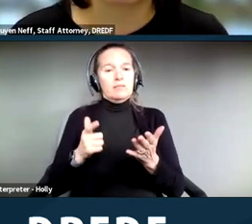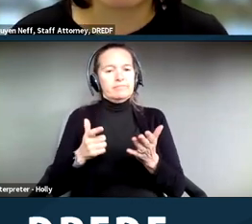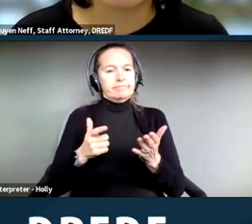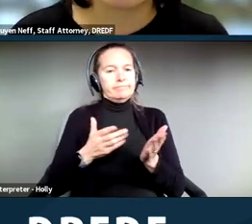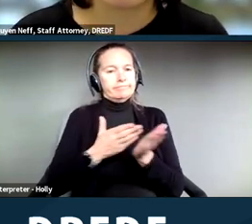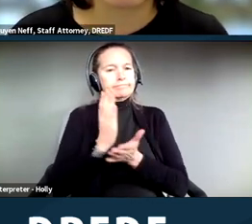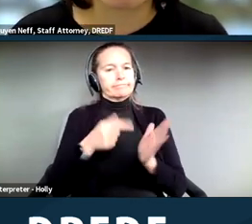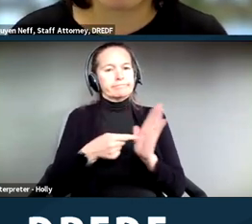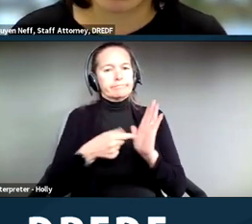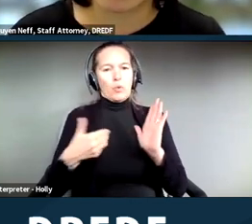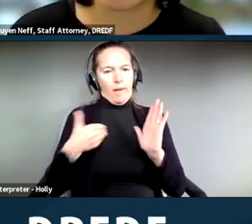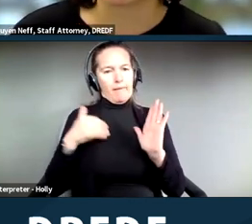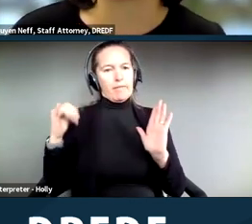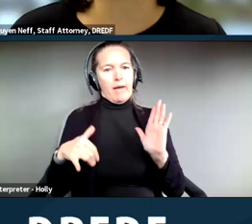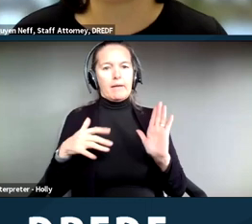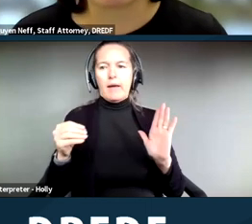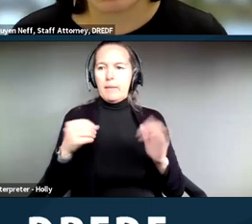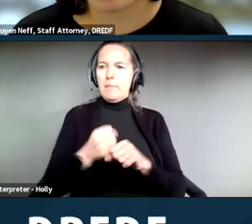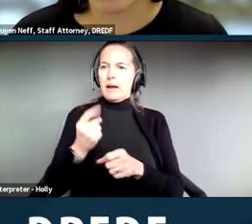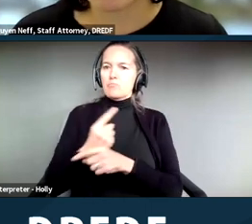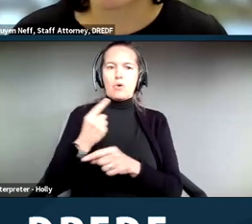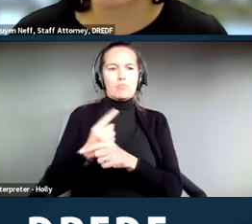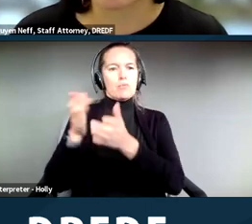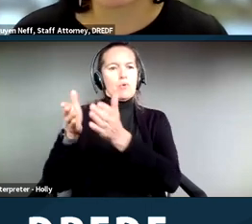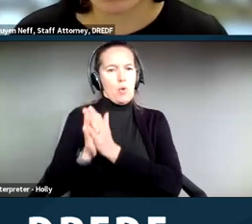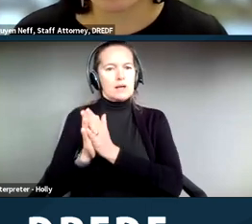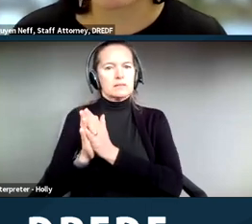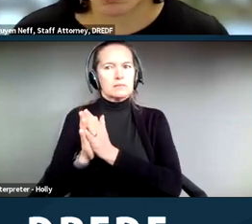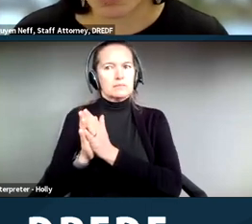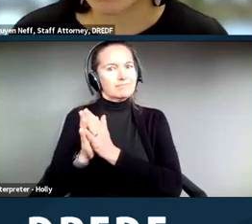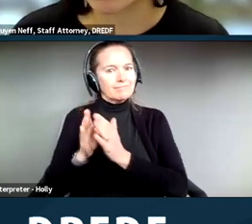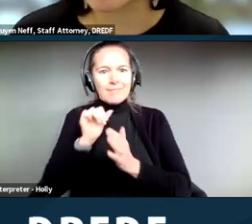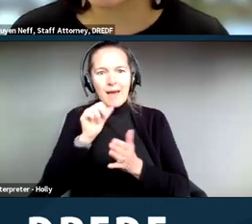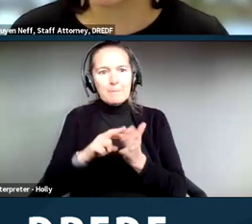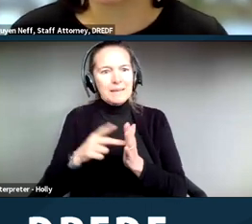request in the appropriate way doesn't necessarily mean that it's going to be granted, unfortunately.